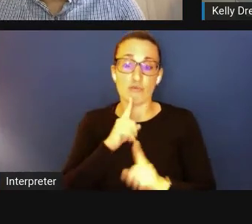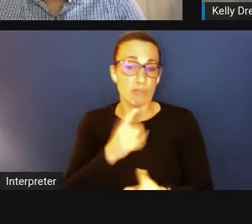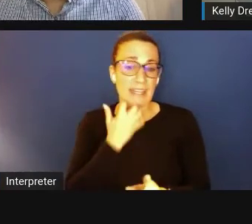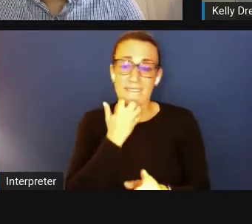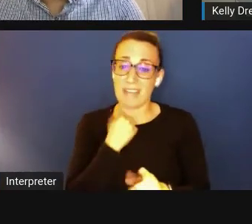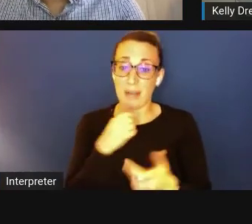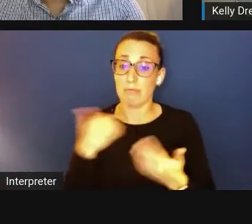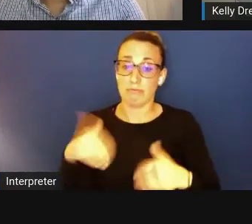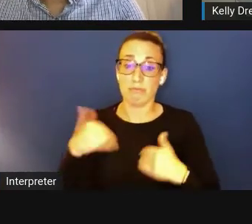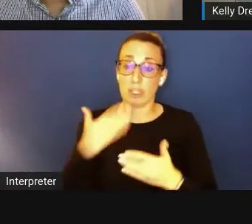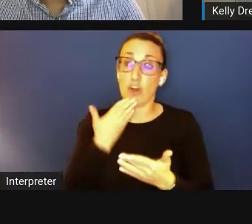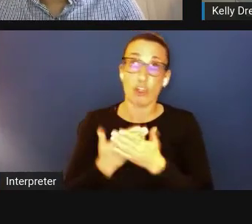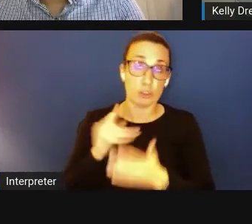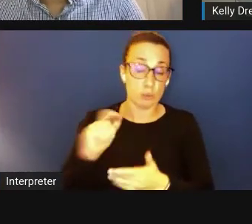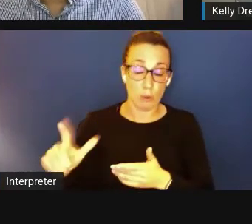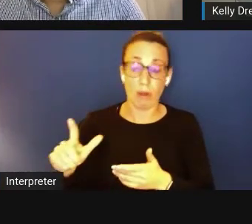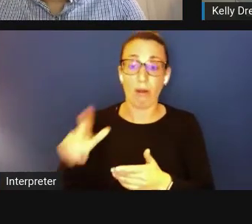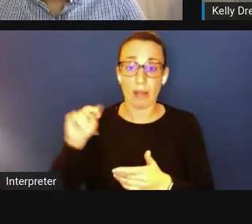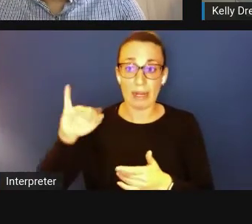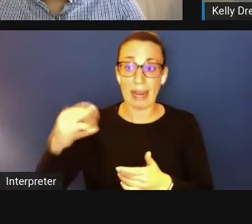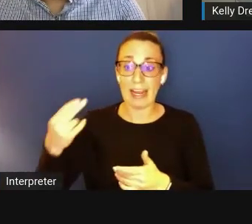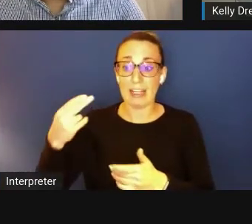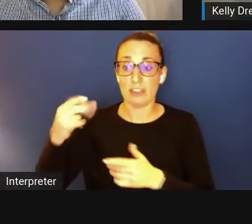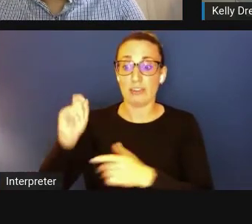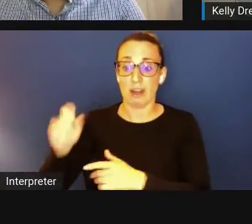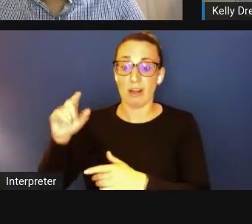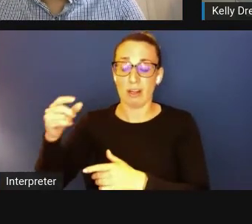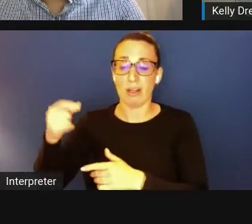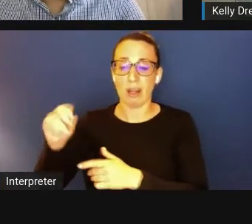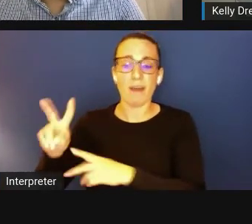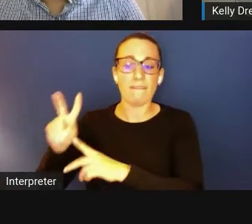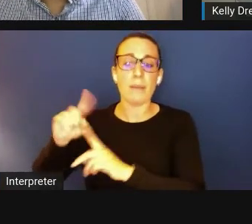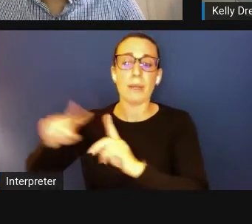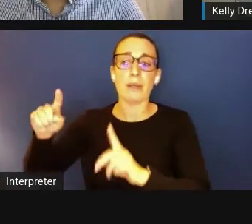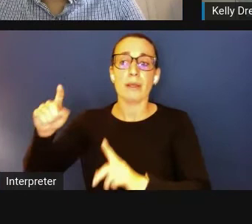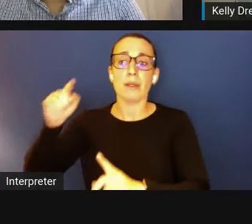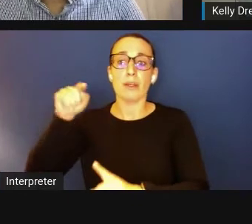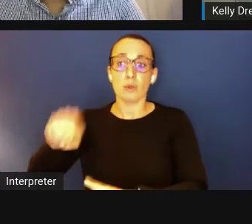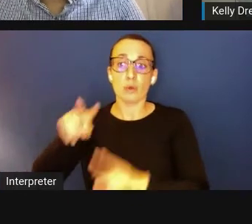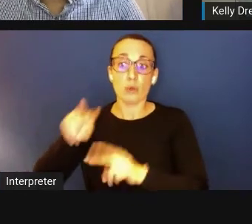It's reporter.nih.gov. If you go to that tool, there is a feature called "Matchmaker,"